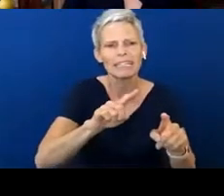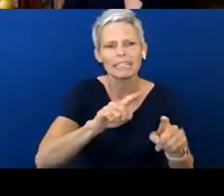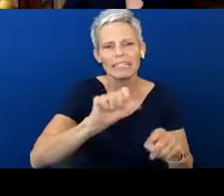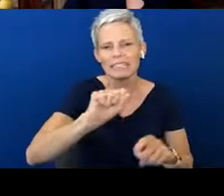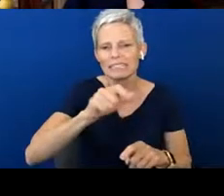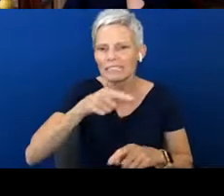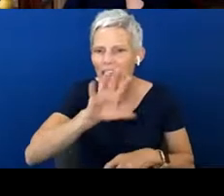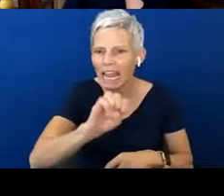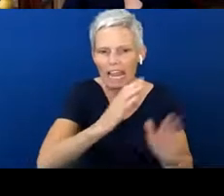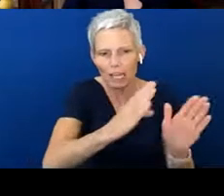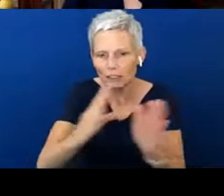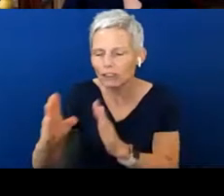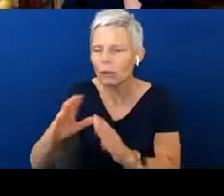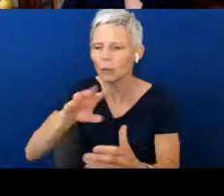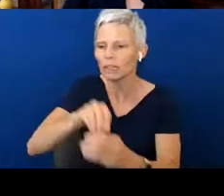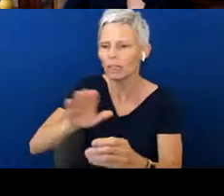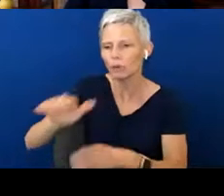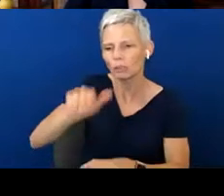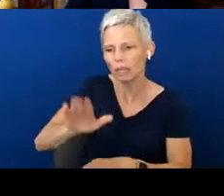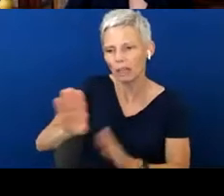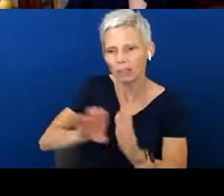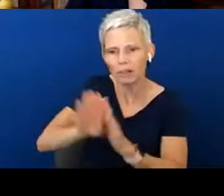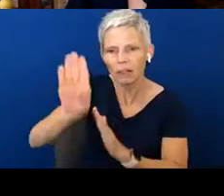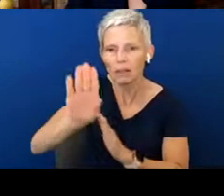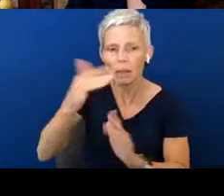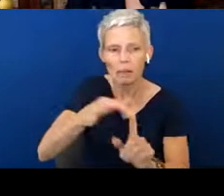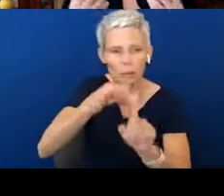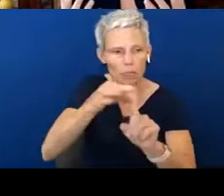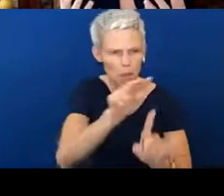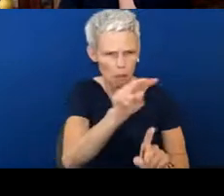that may be unique. You may look at these and decide they need modification. This doesn't fit